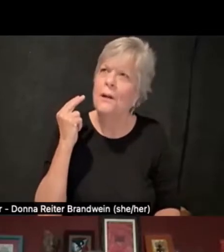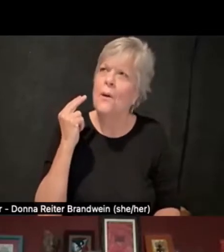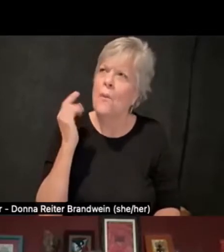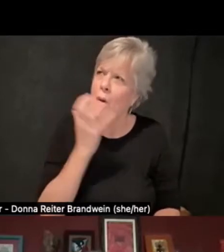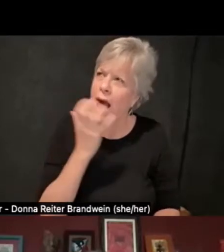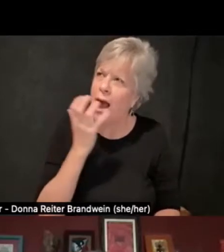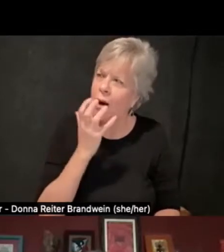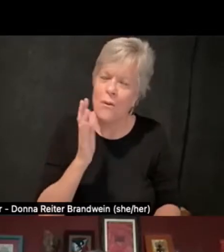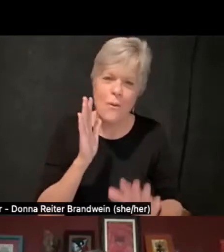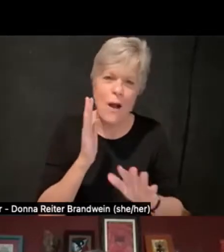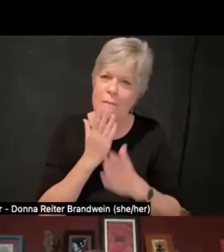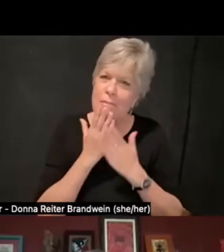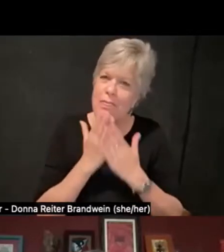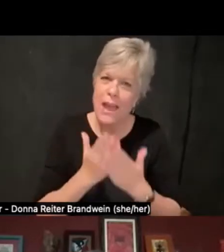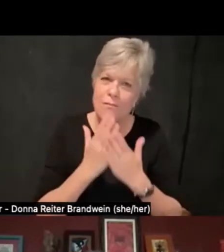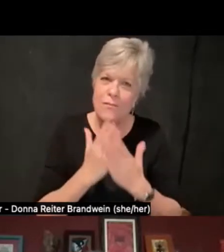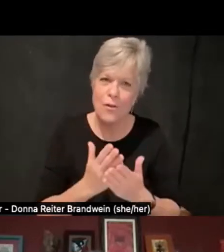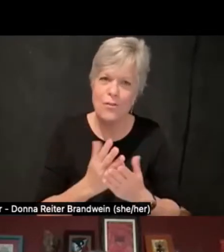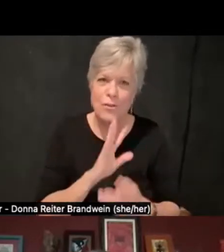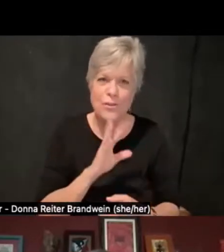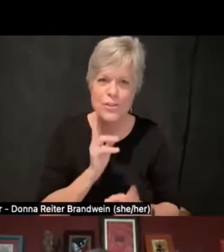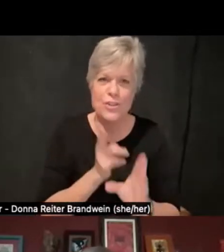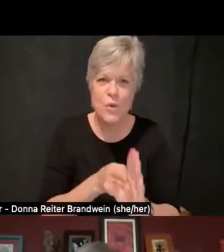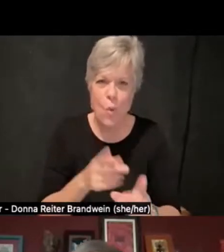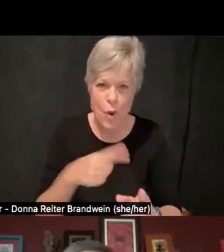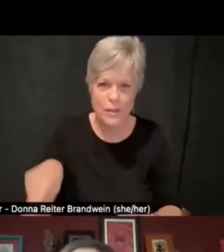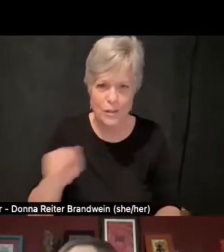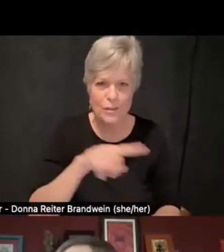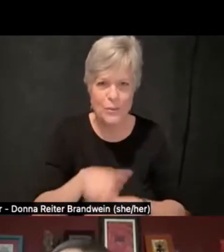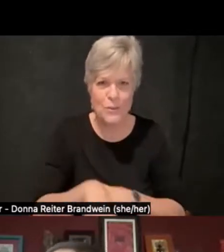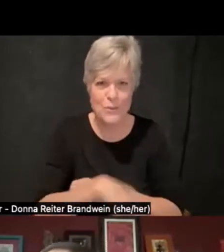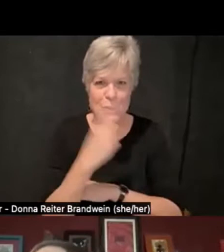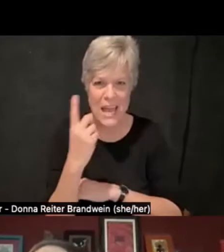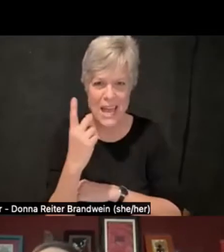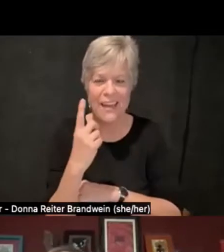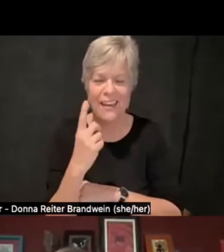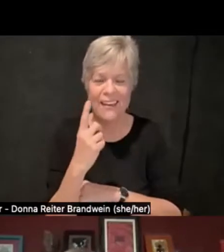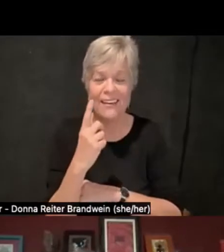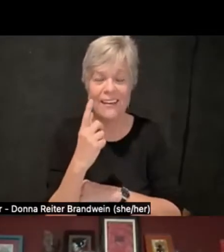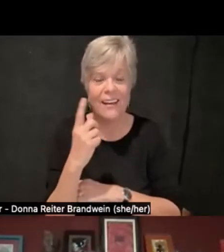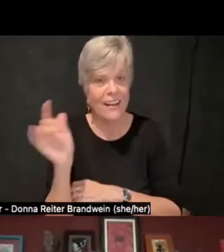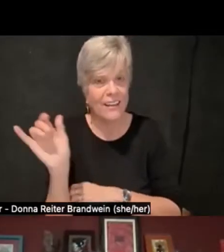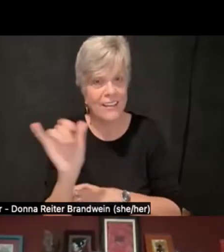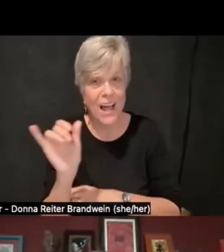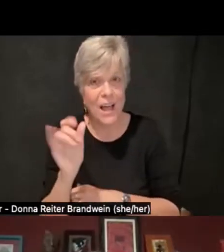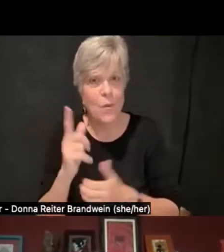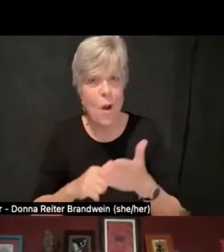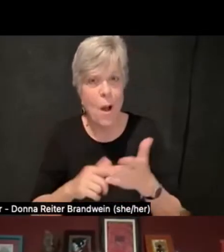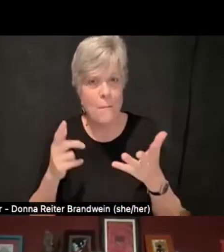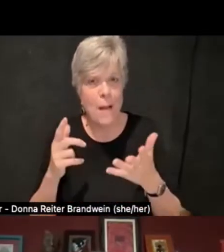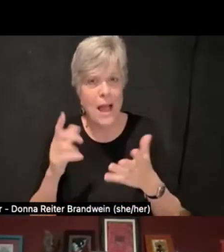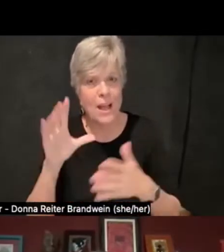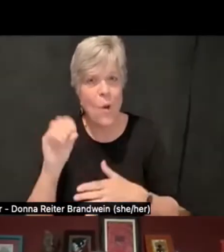and like some of the comments shared by my colleagues already, I echo not just auditorily